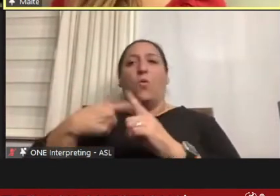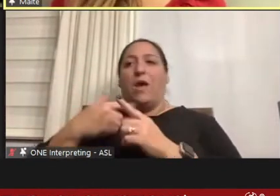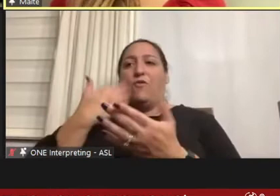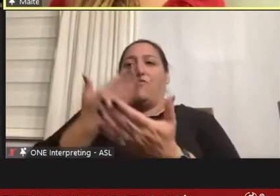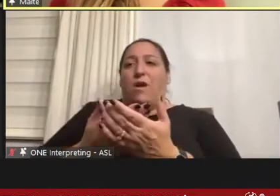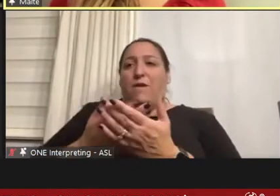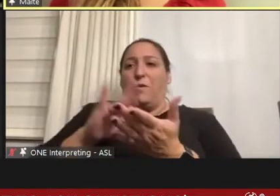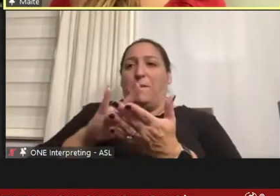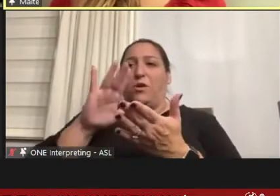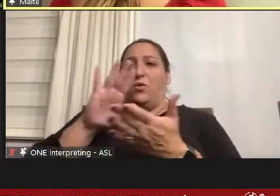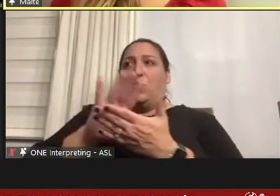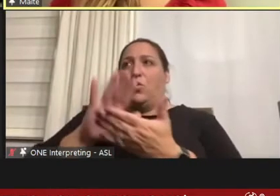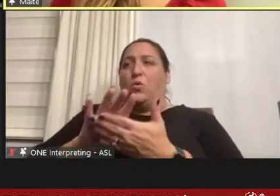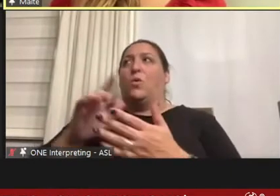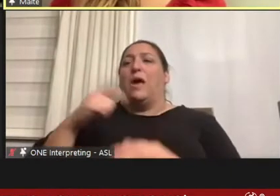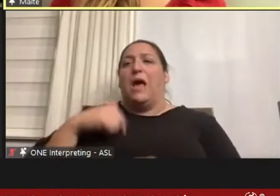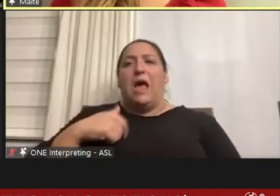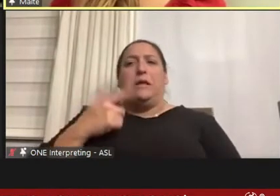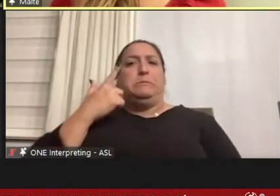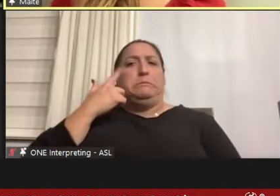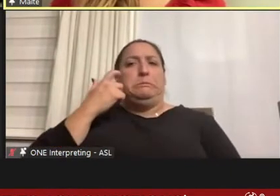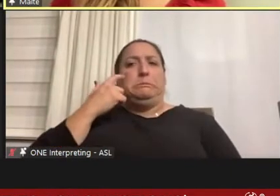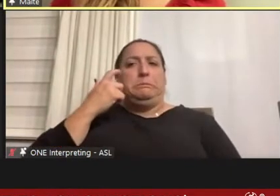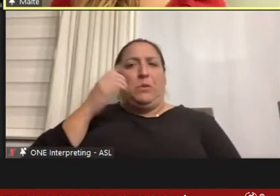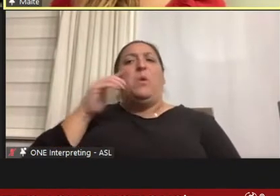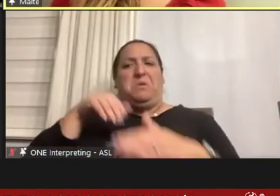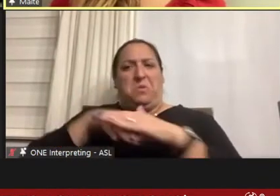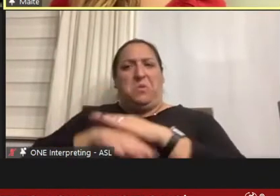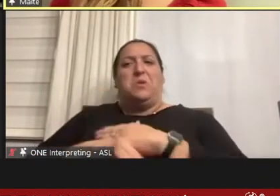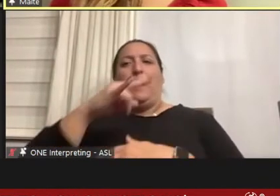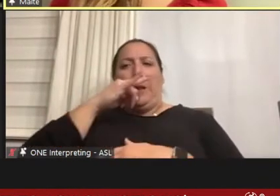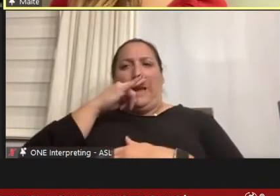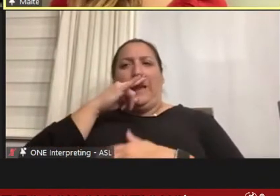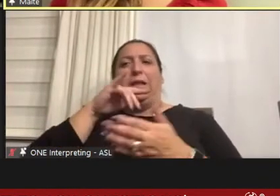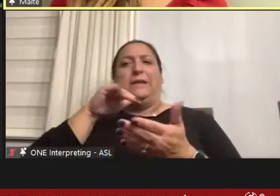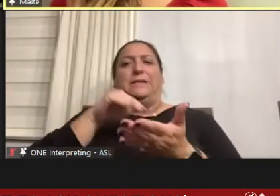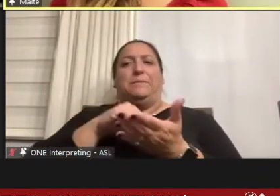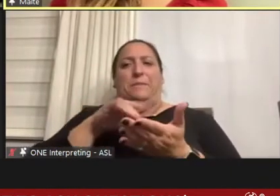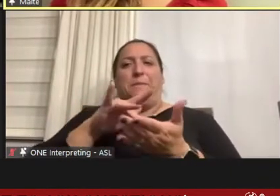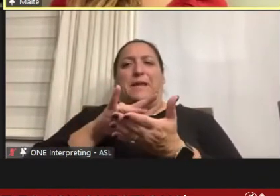kind of had an inkling that I was going to go into pediatrics but it was pretty immediately confirmed